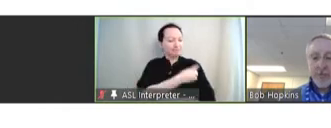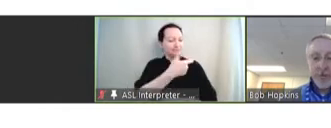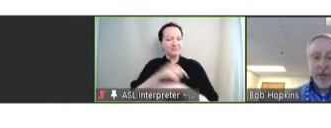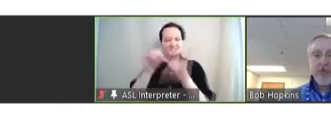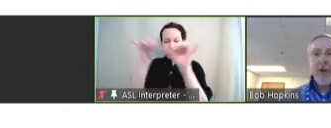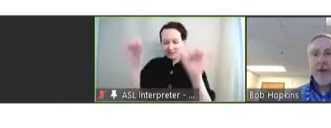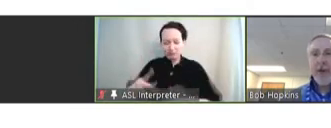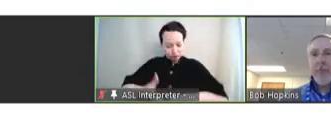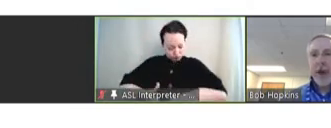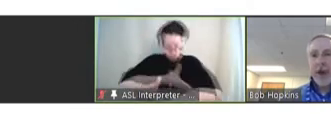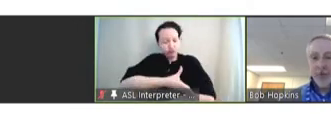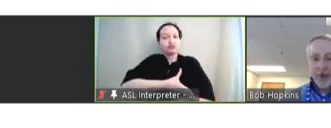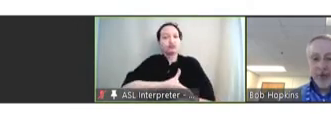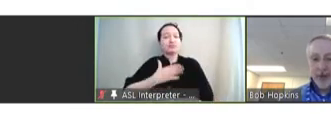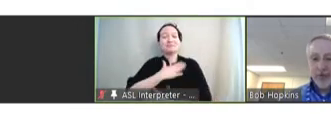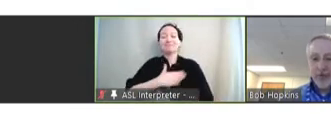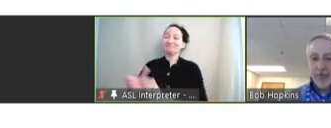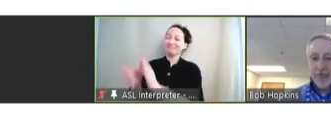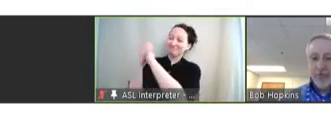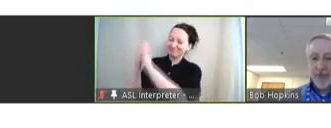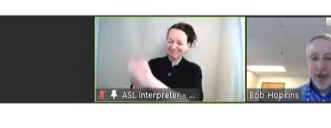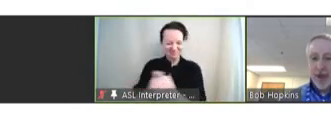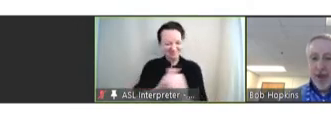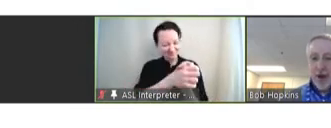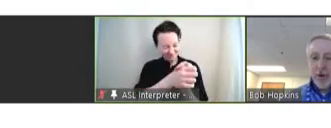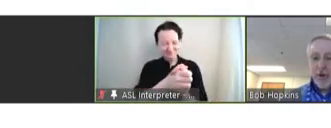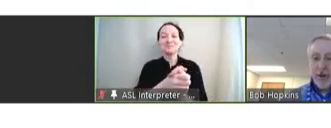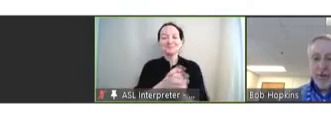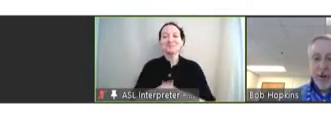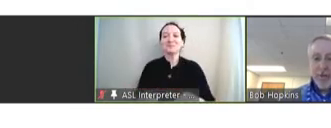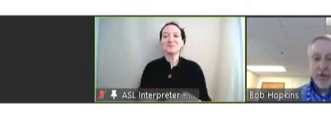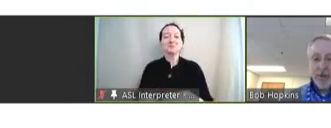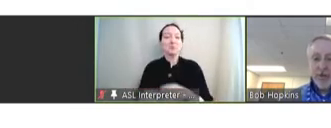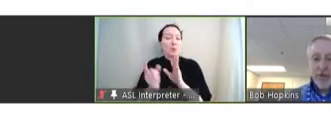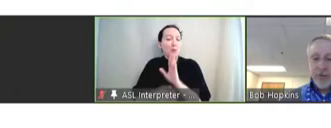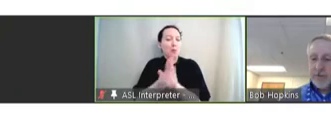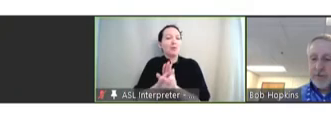So, please let me add my congratulations. I wanted to take a moment to give you the -- to